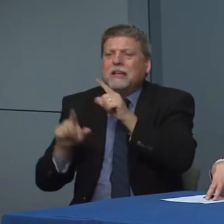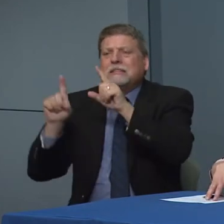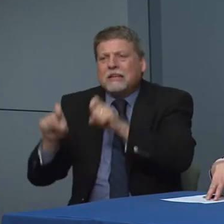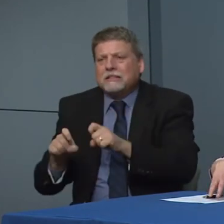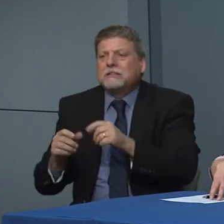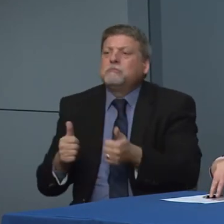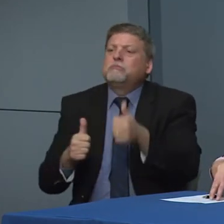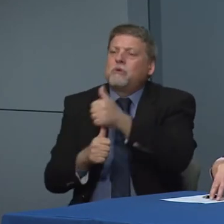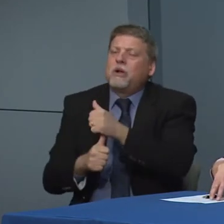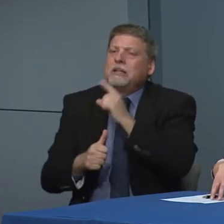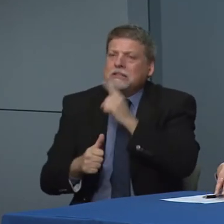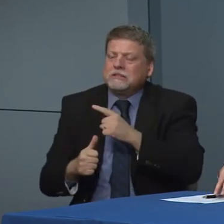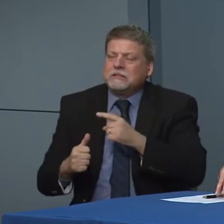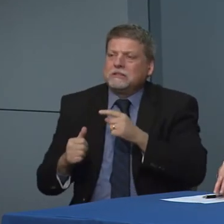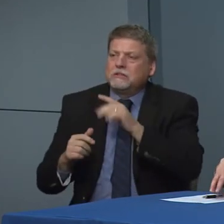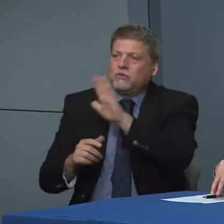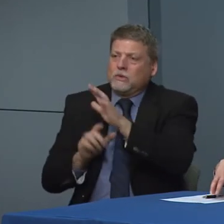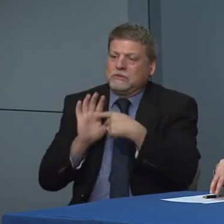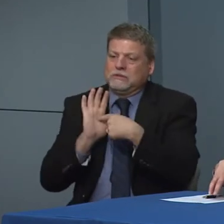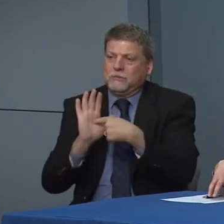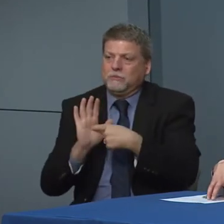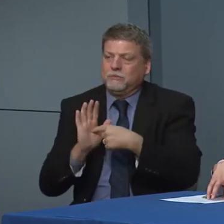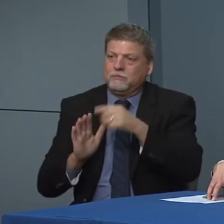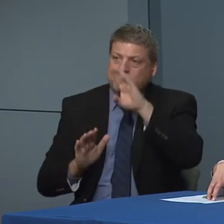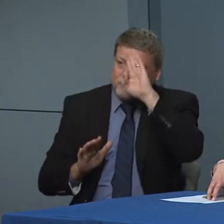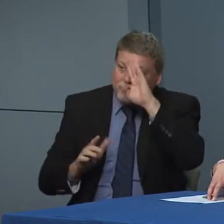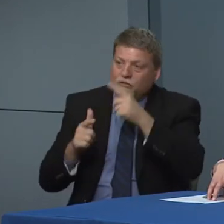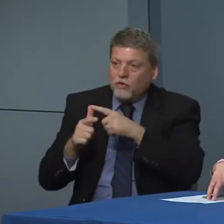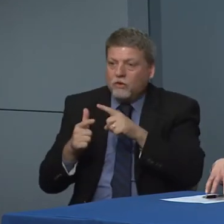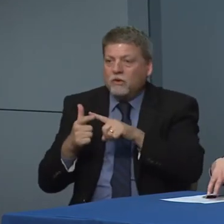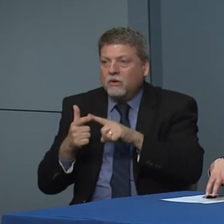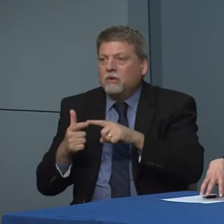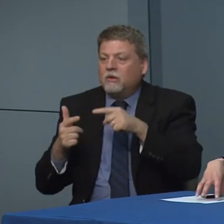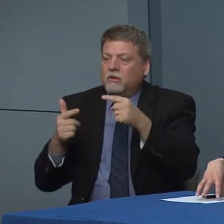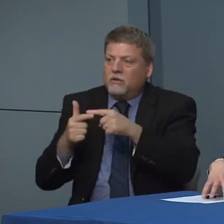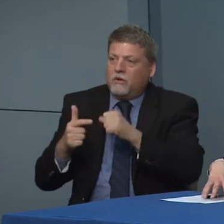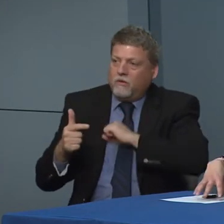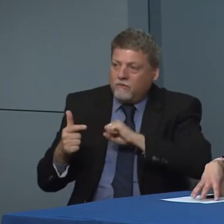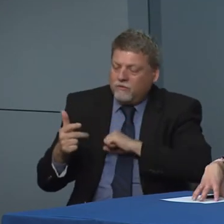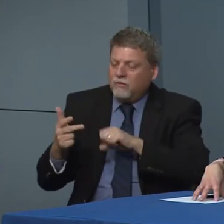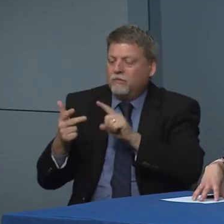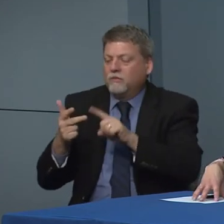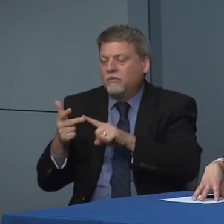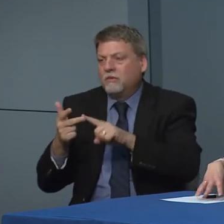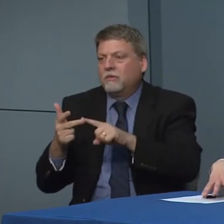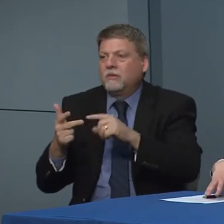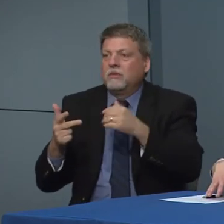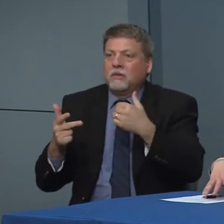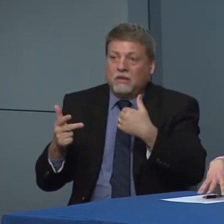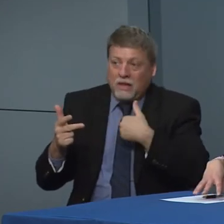we want to be doing testing now. But I I want to make sure that folks know what we want we want folks to get access to is